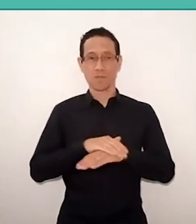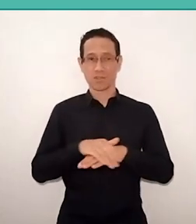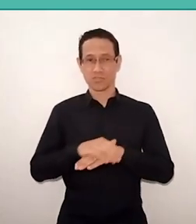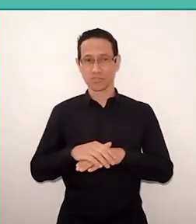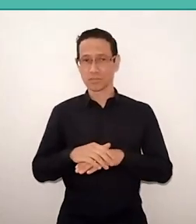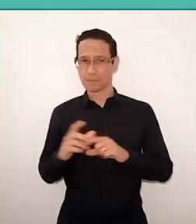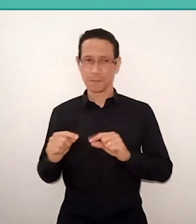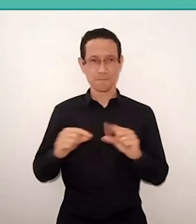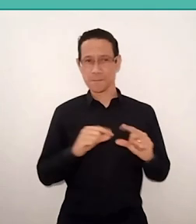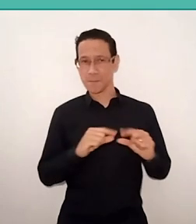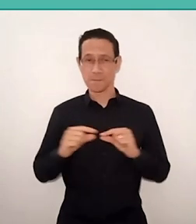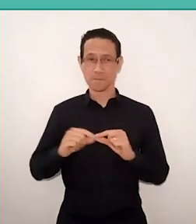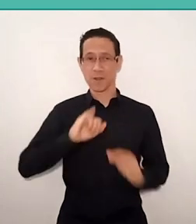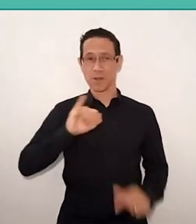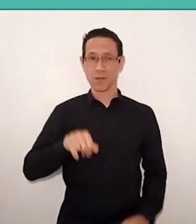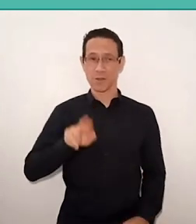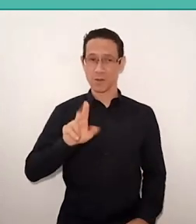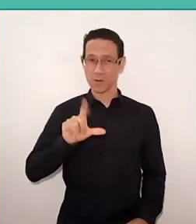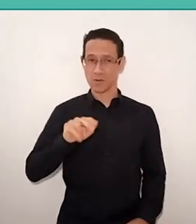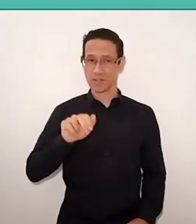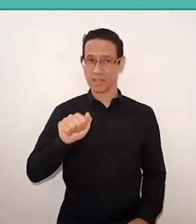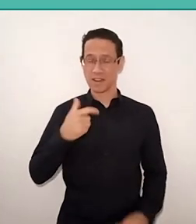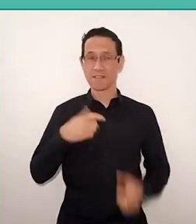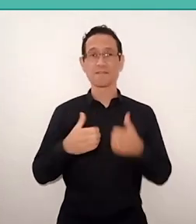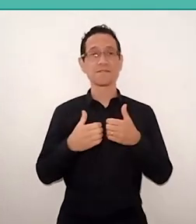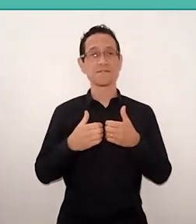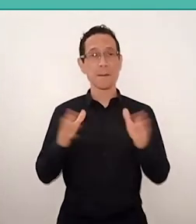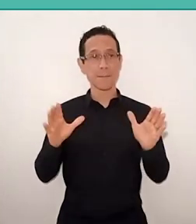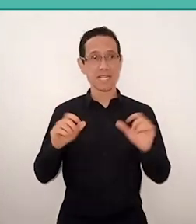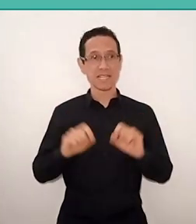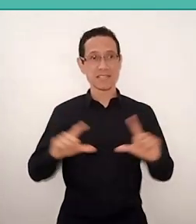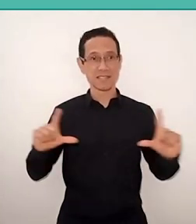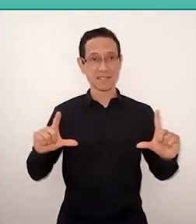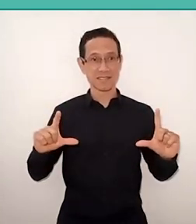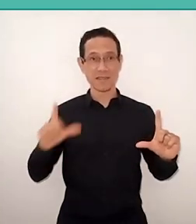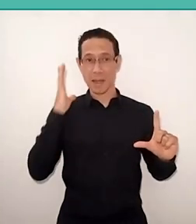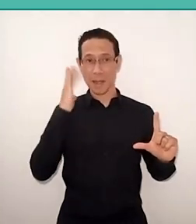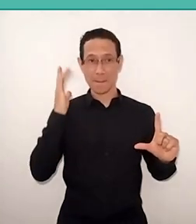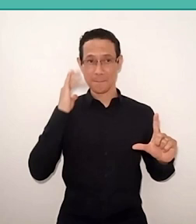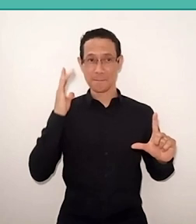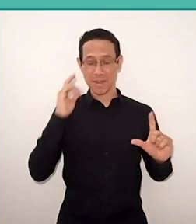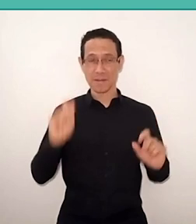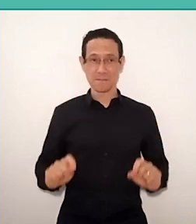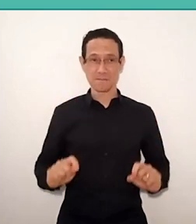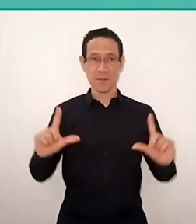that Juliana Ruschel will open tomorrow's meeting with her illustrations,